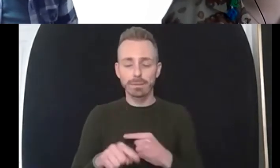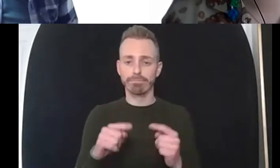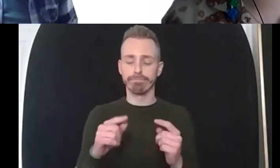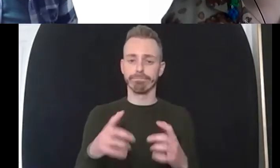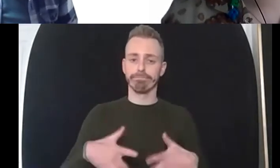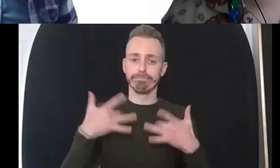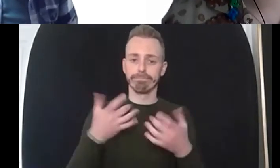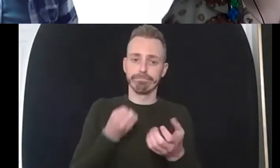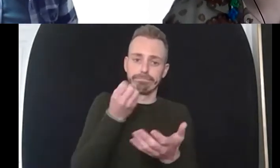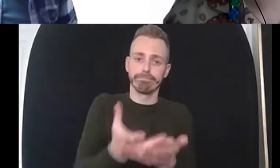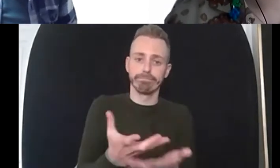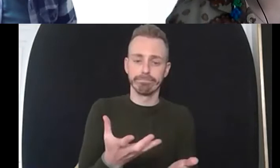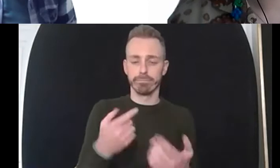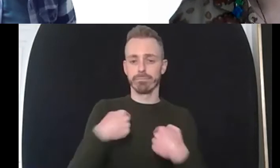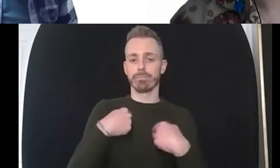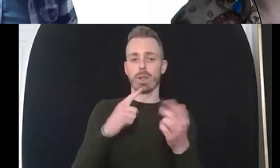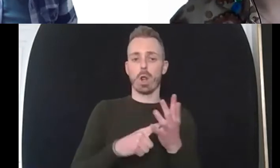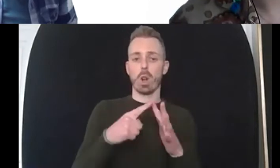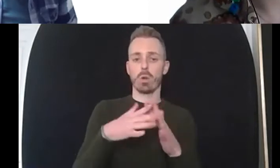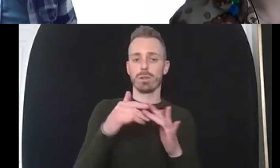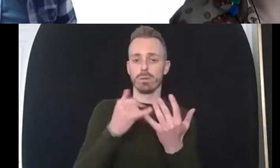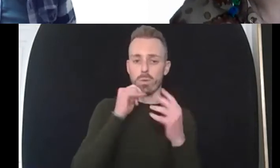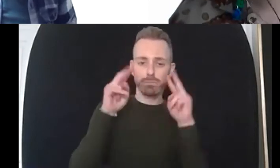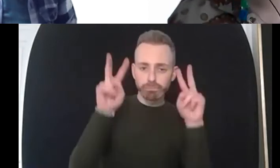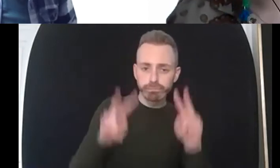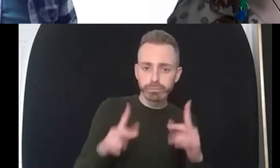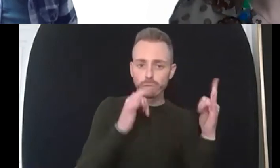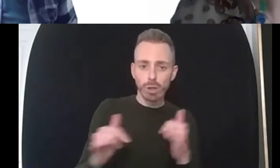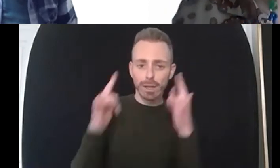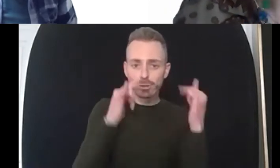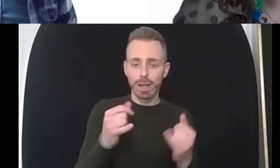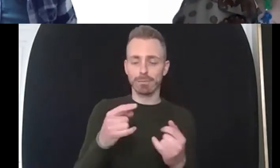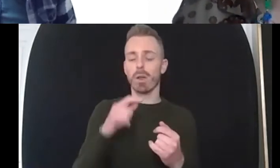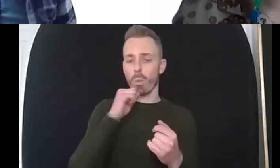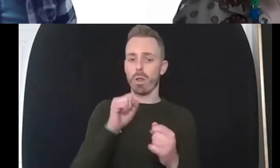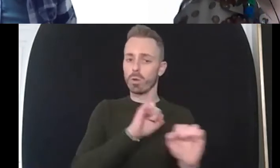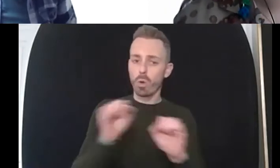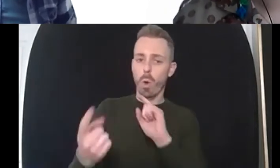i might feedback some some of the comments back to uh beth and brian at the end of the session